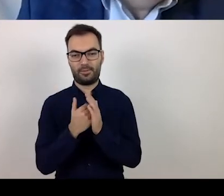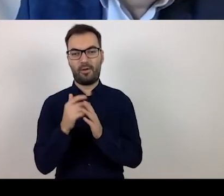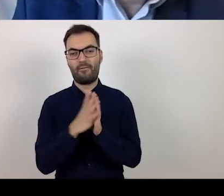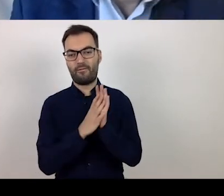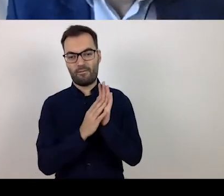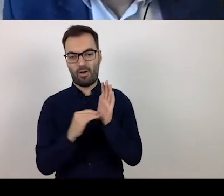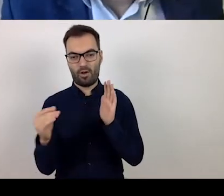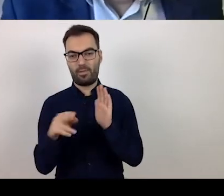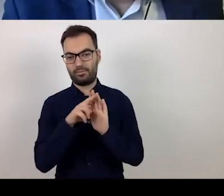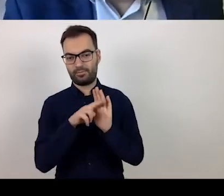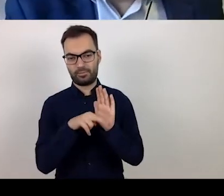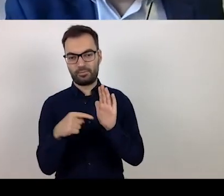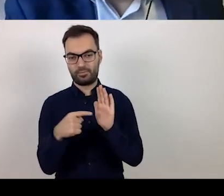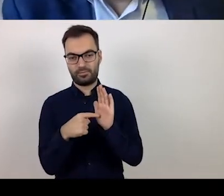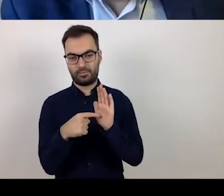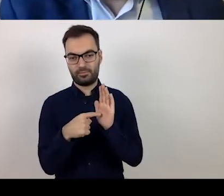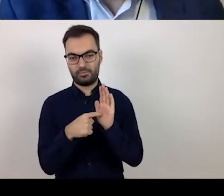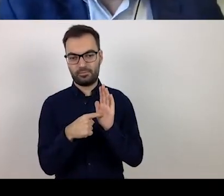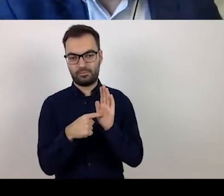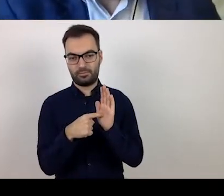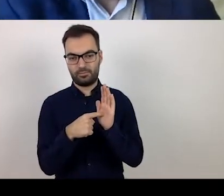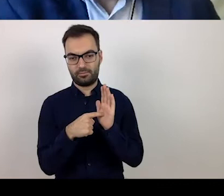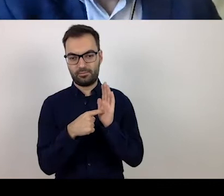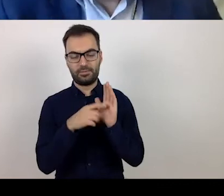when it comes to the projects,